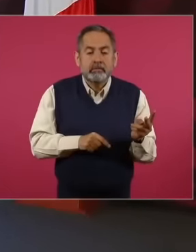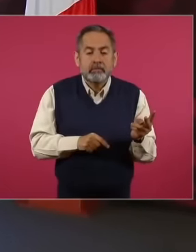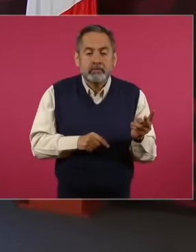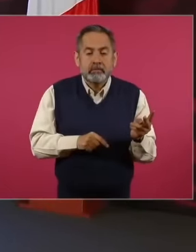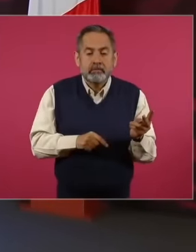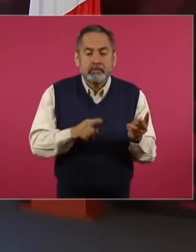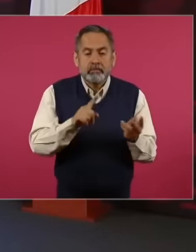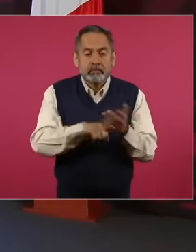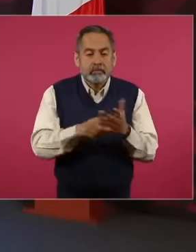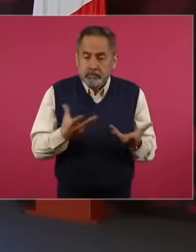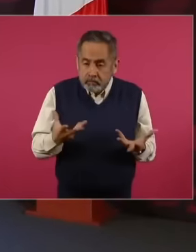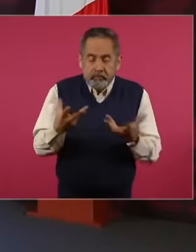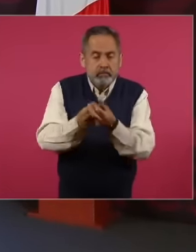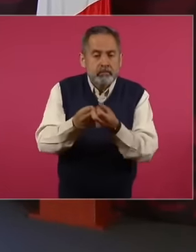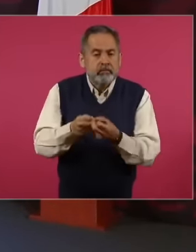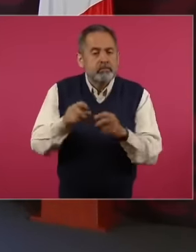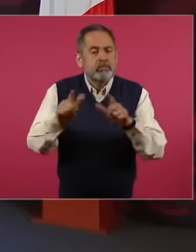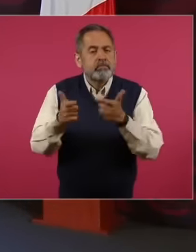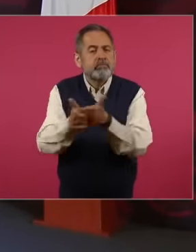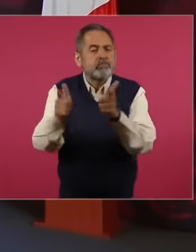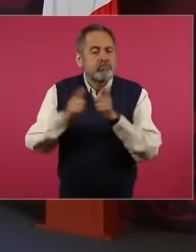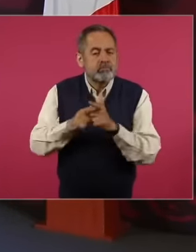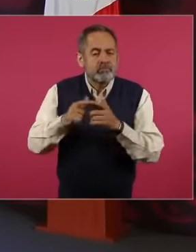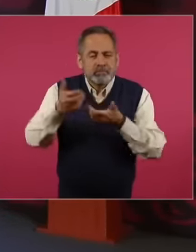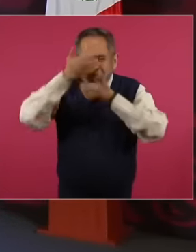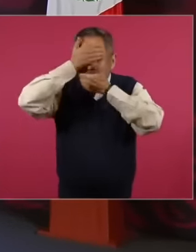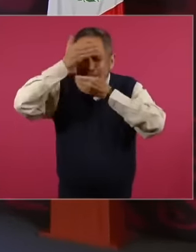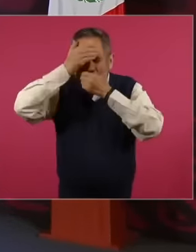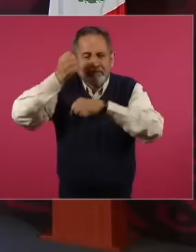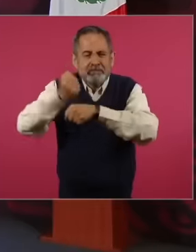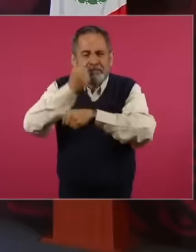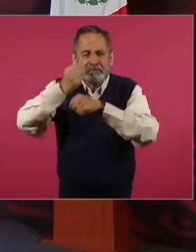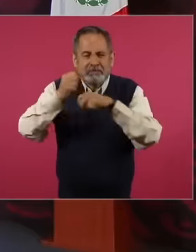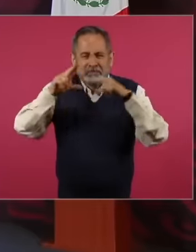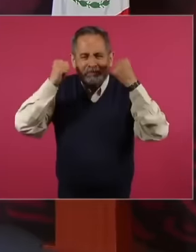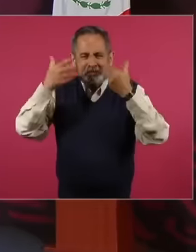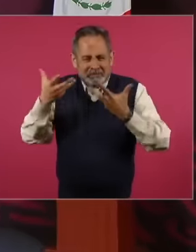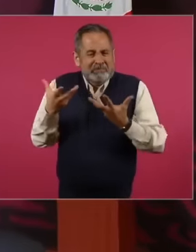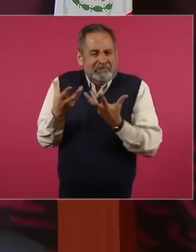Zapatistas and he